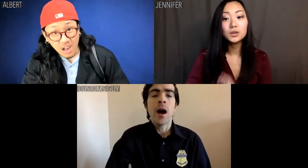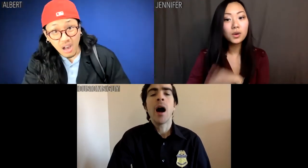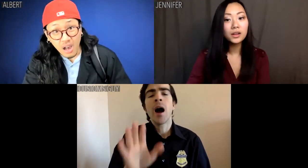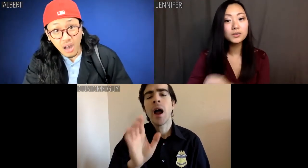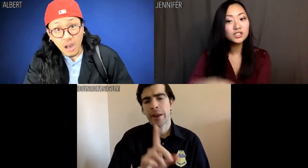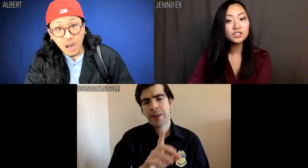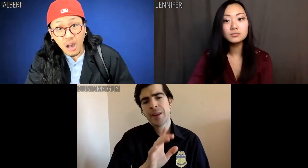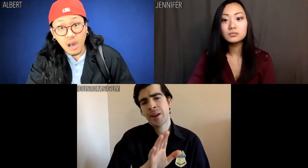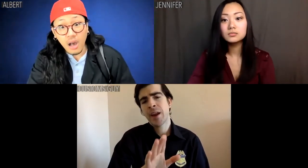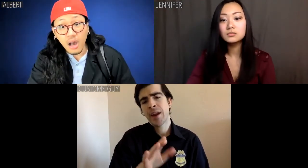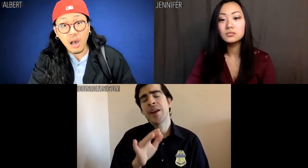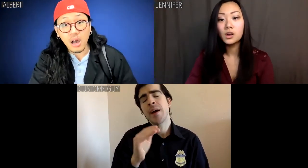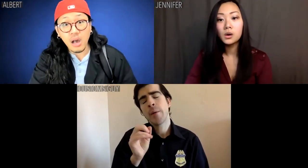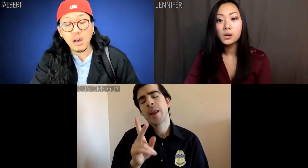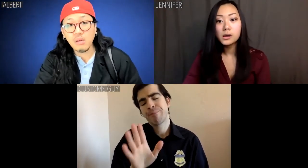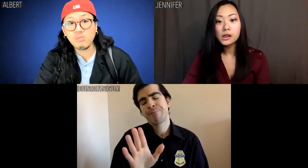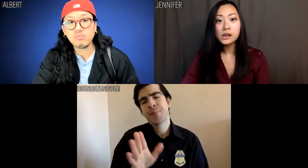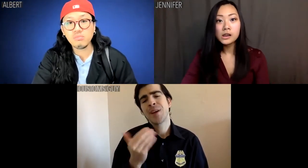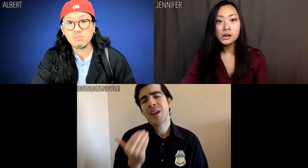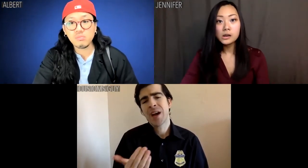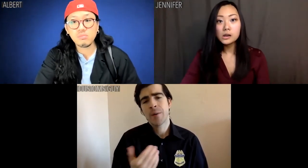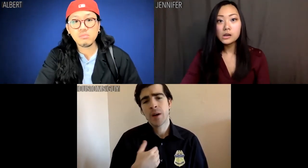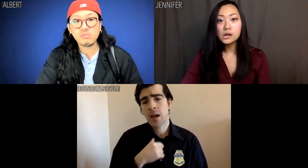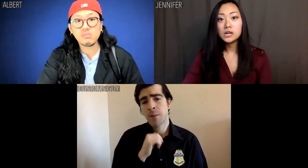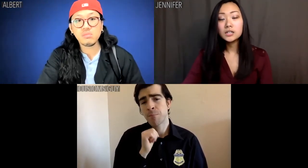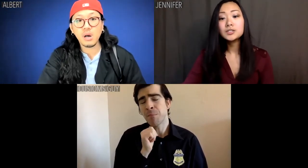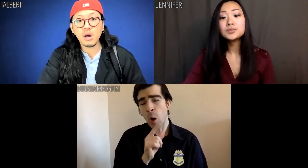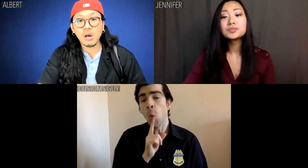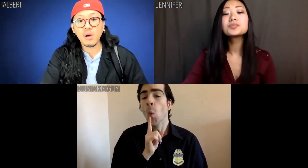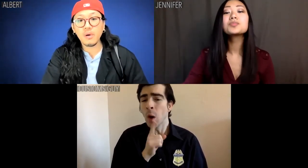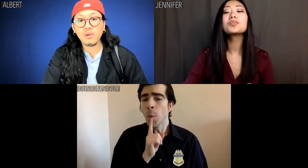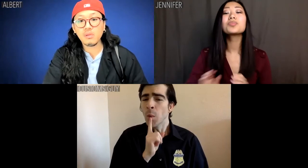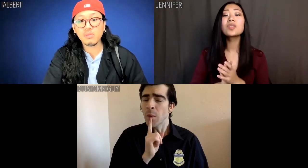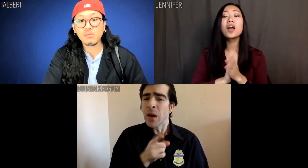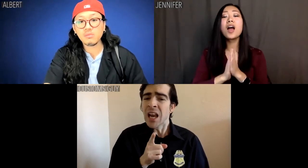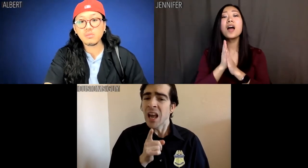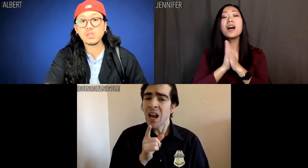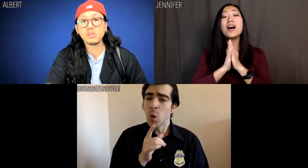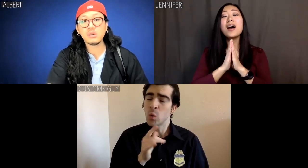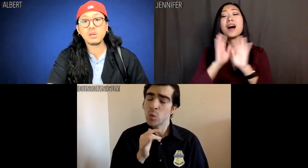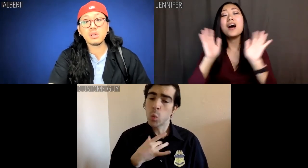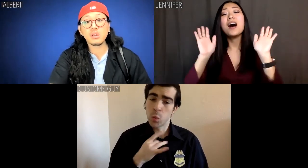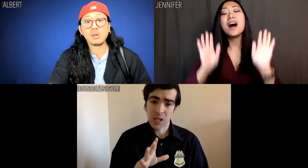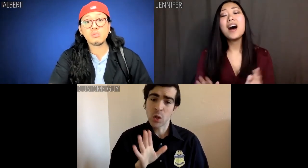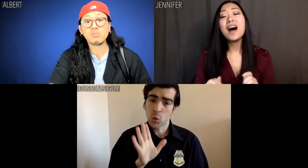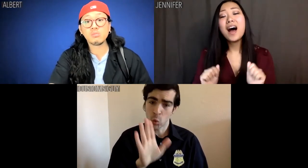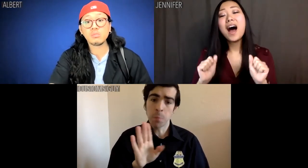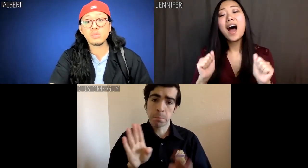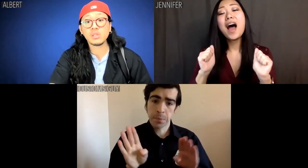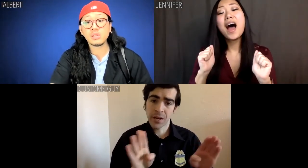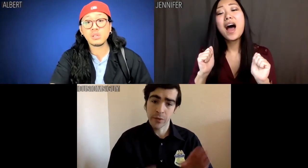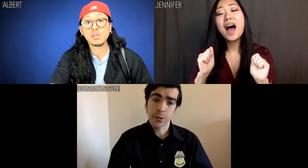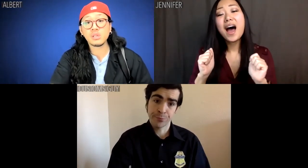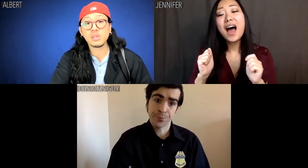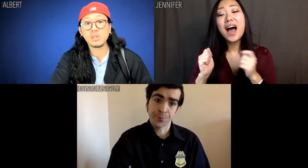Customs guy: OK, yeah, now I'm really not liking your tone.